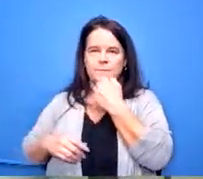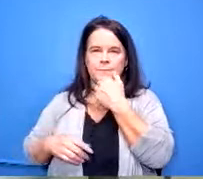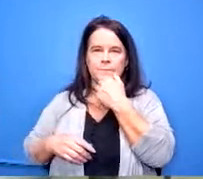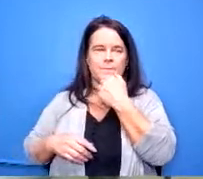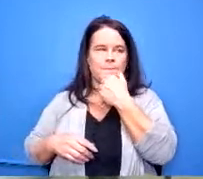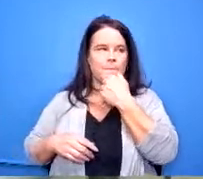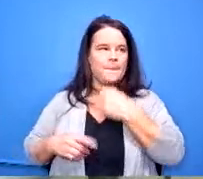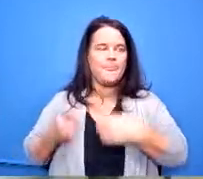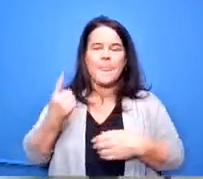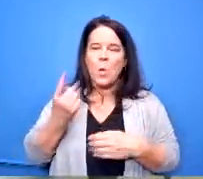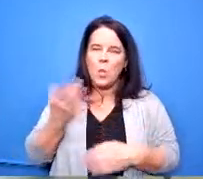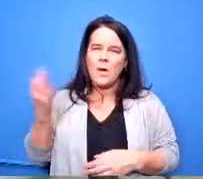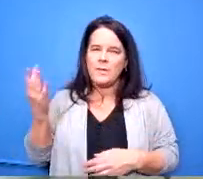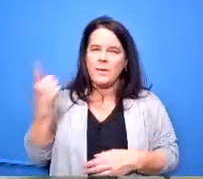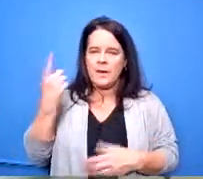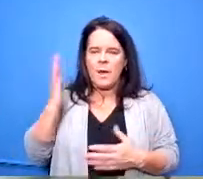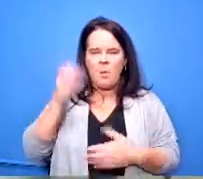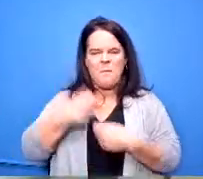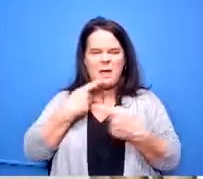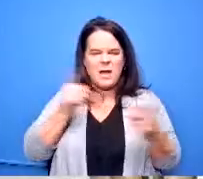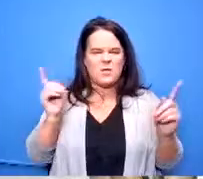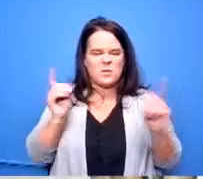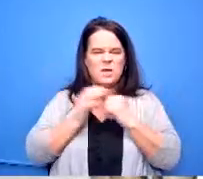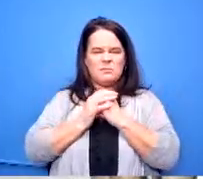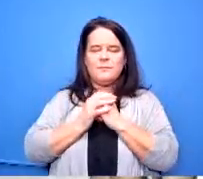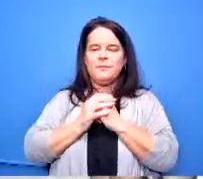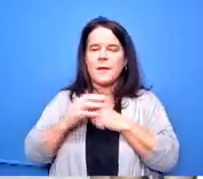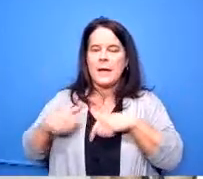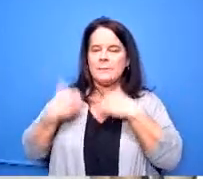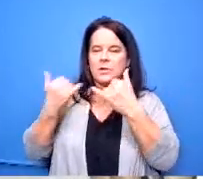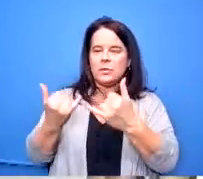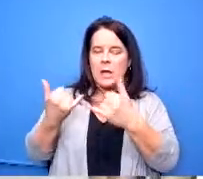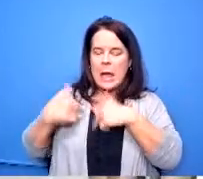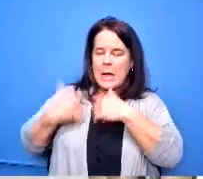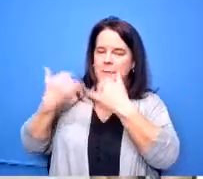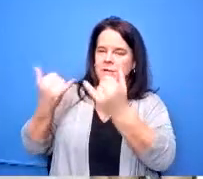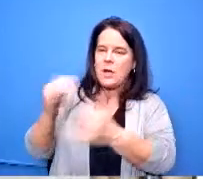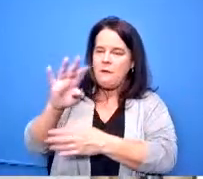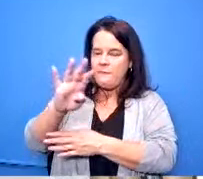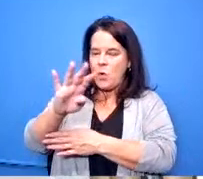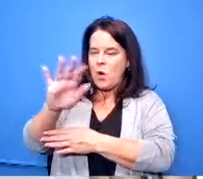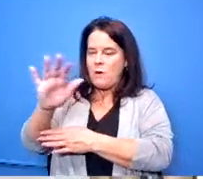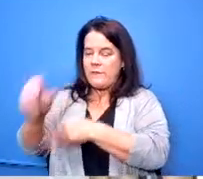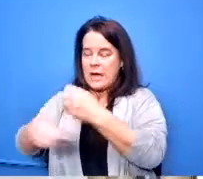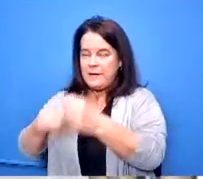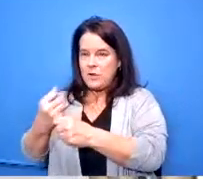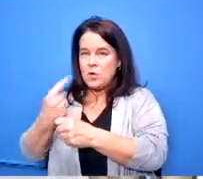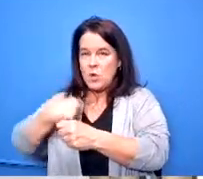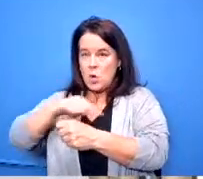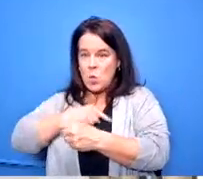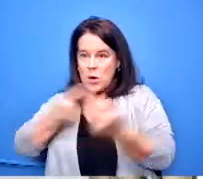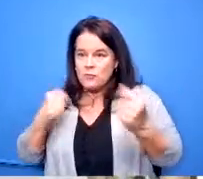is for the last four or five years we've tried to push ccp and we said to parents